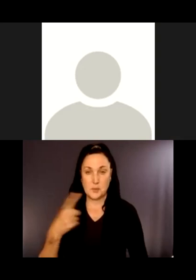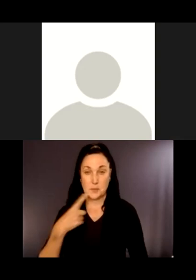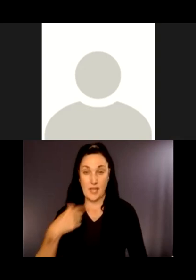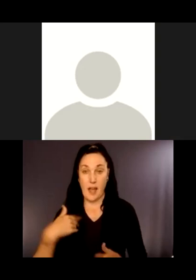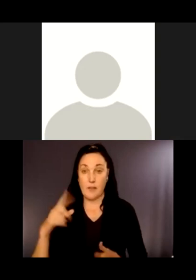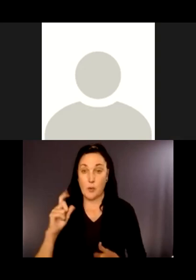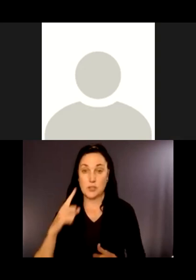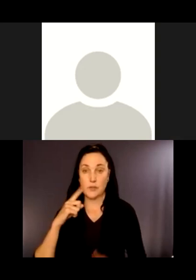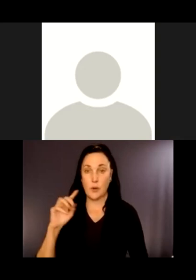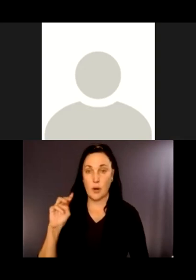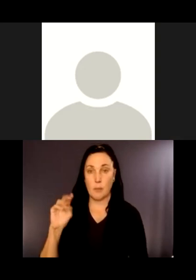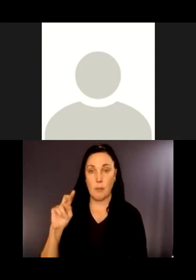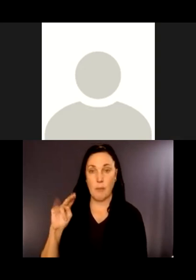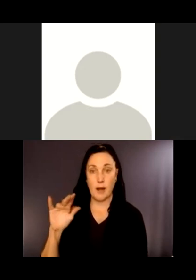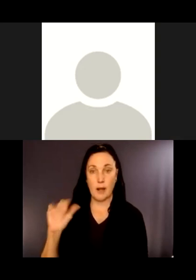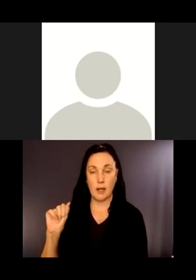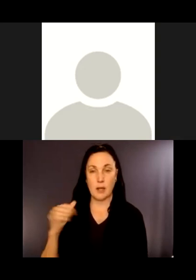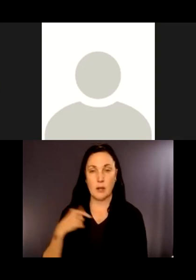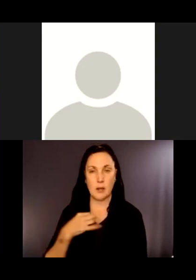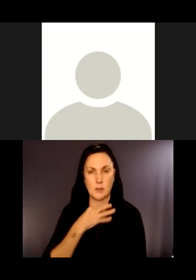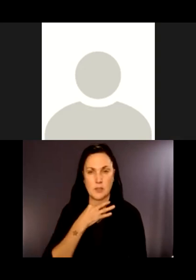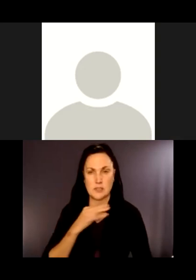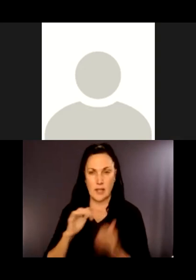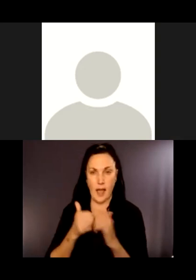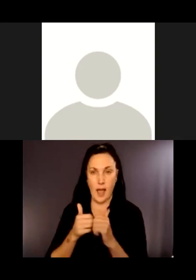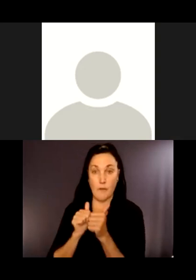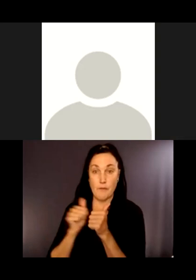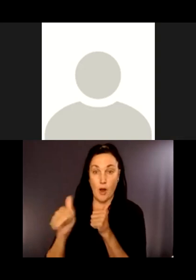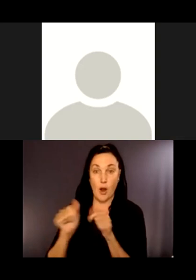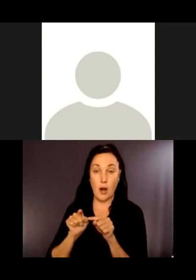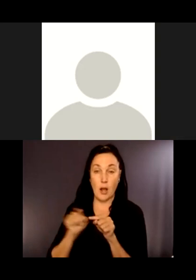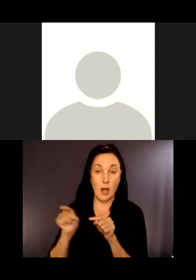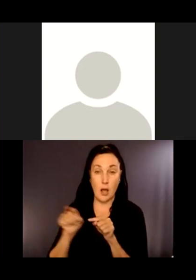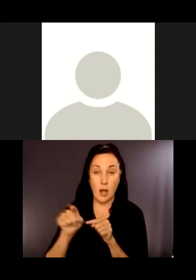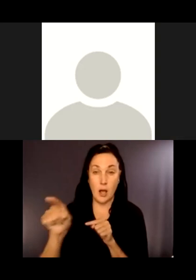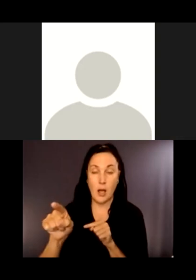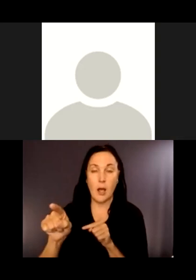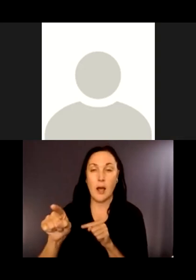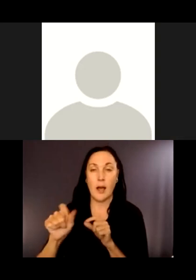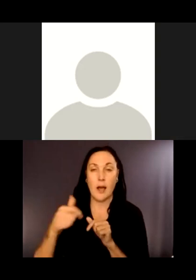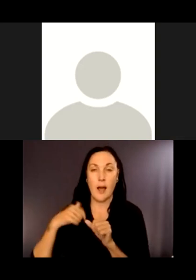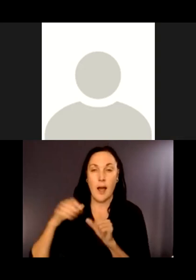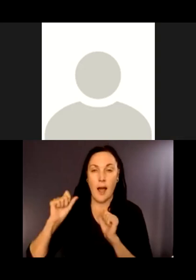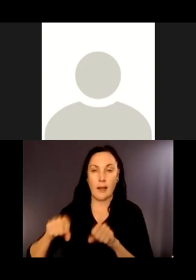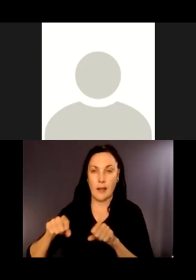Question for Monica. How far up the trail are you allowed to work, and how far up would the restoration go?